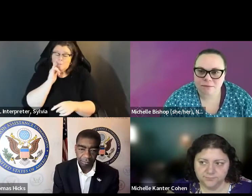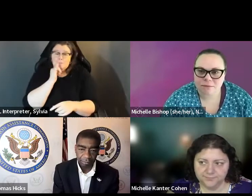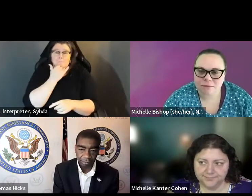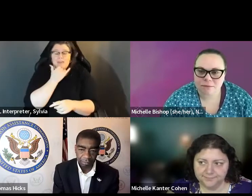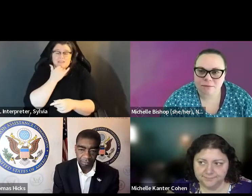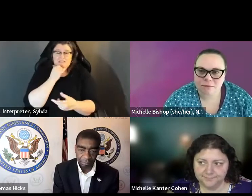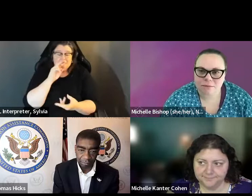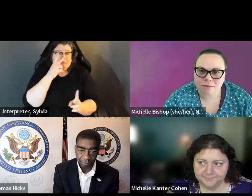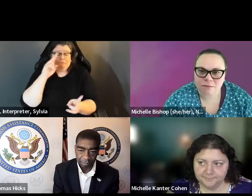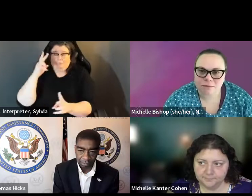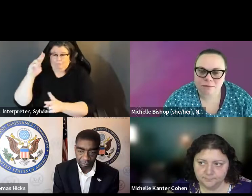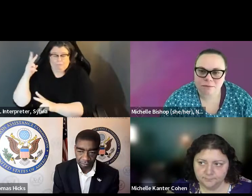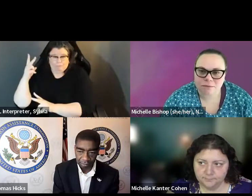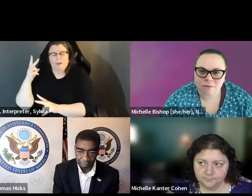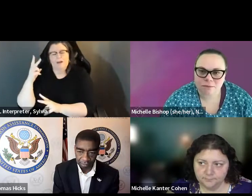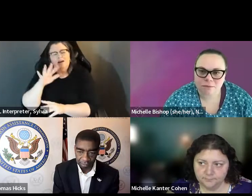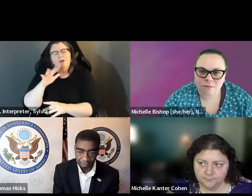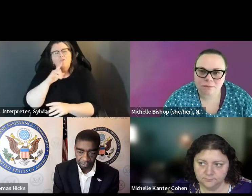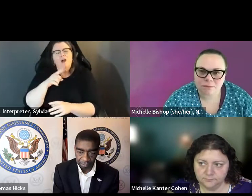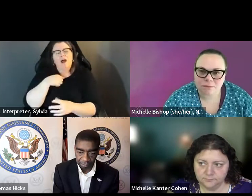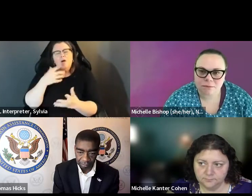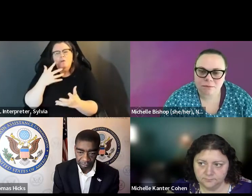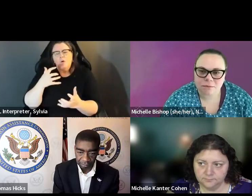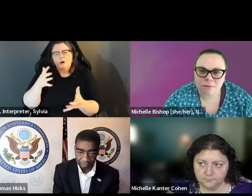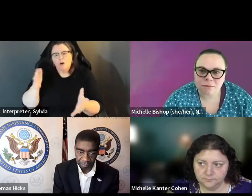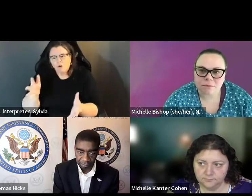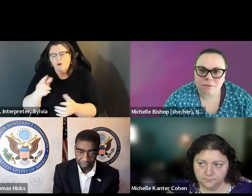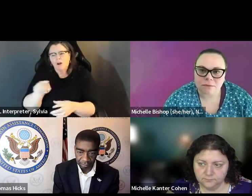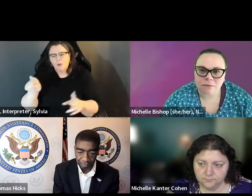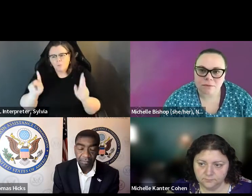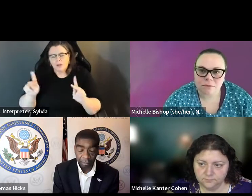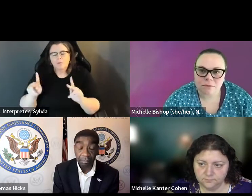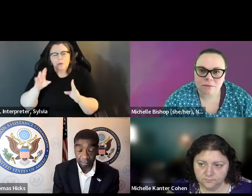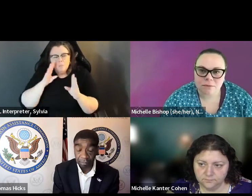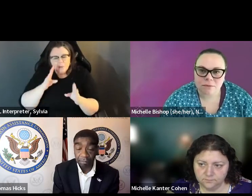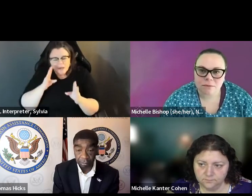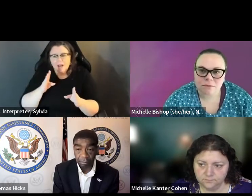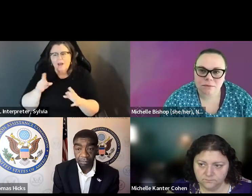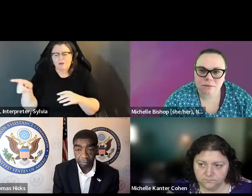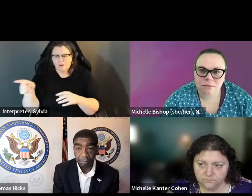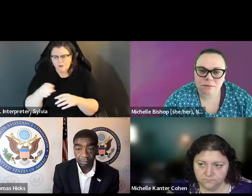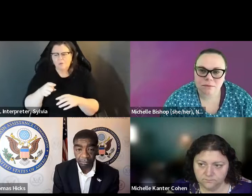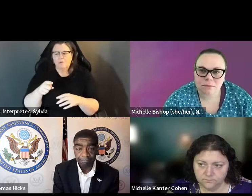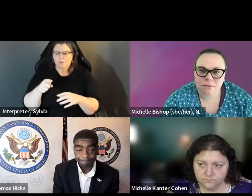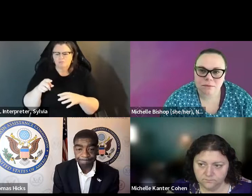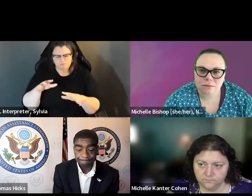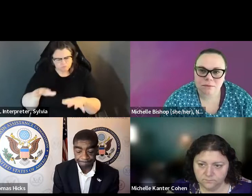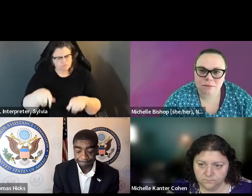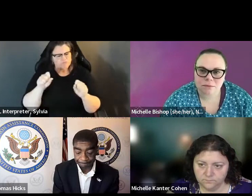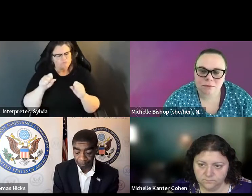as misinformation and disinformation become a problem. Putting, not only, you know, encouraging people I'm putting yeah, not only you know, encouraging people to pay attention to them, but really making sure they play that role.